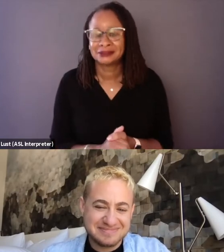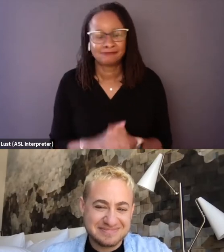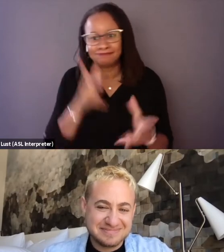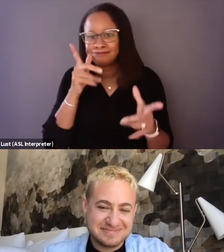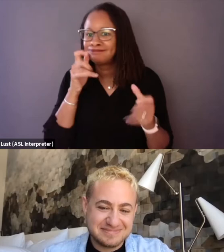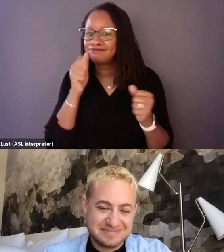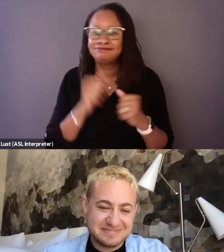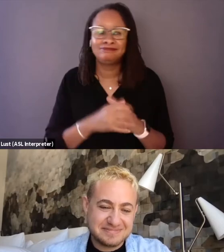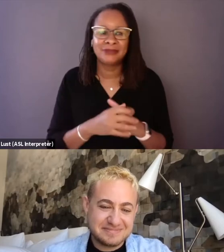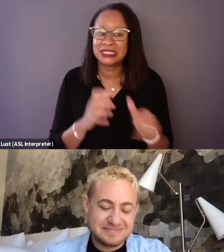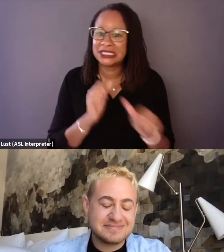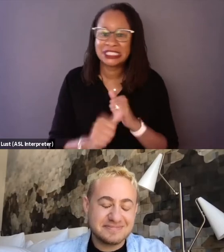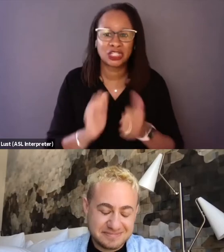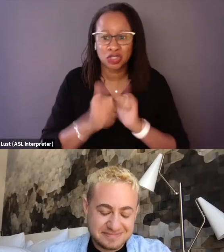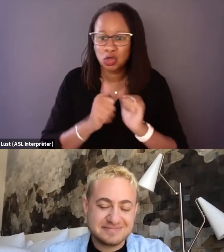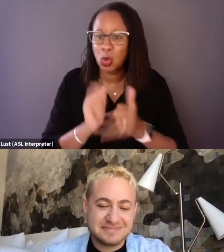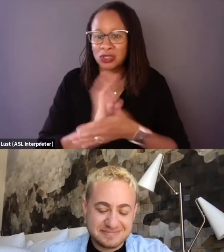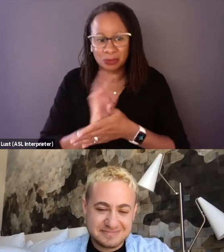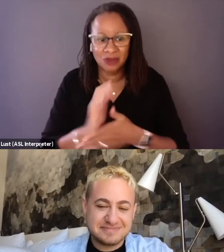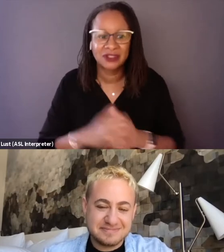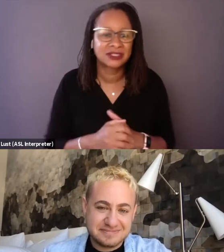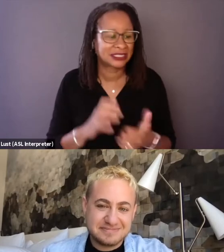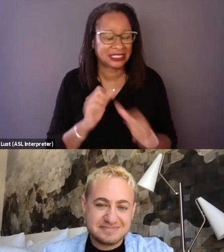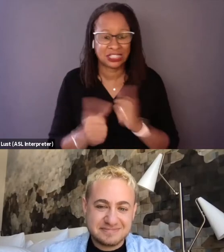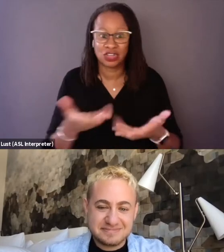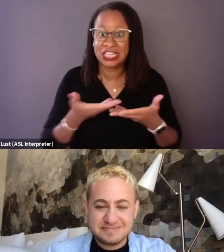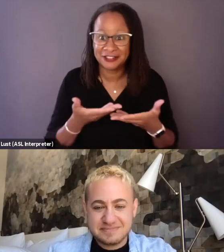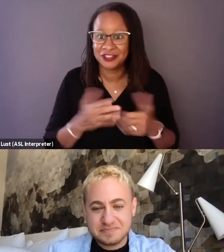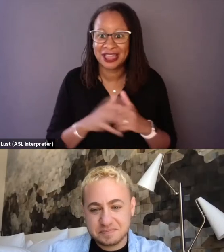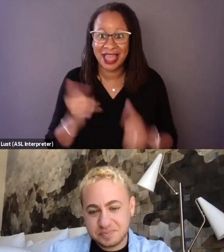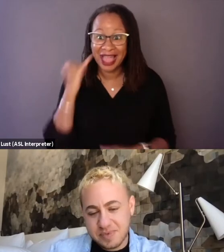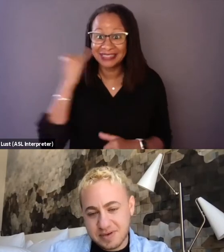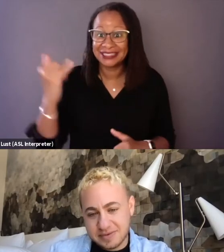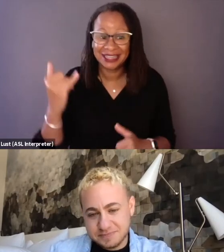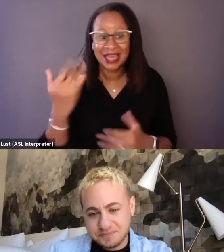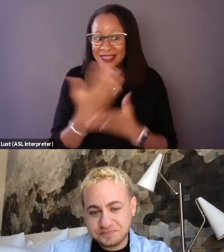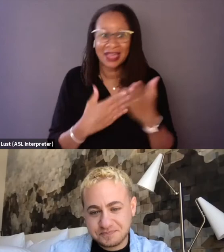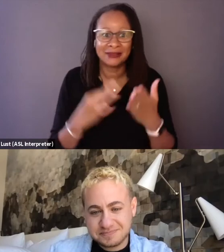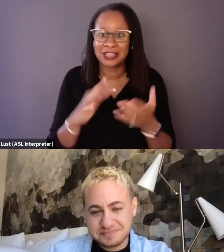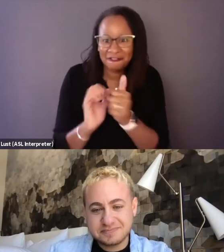Like it's still a sports movie, it still gives you that idea and that element of competition.